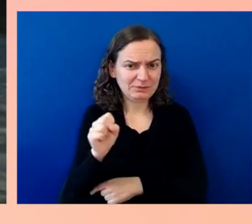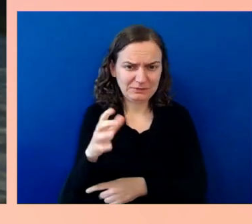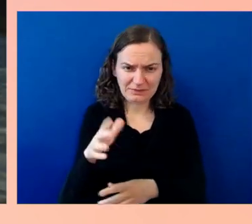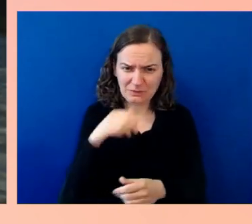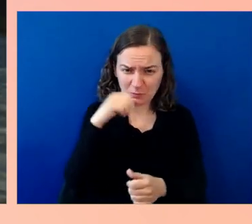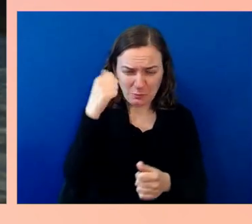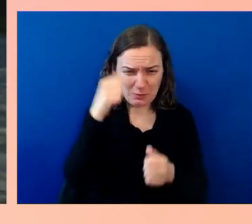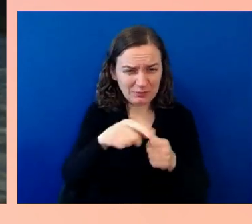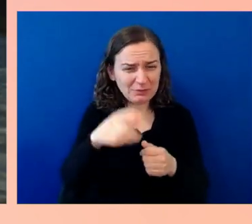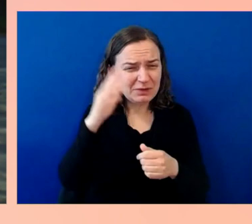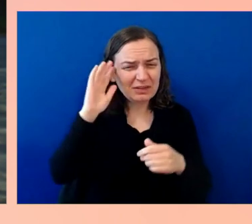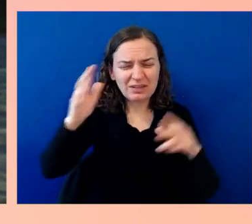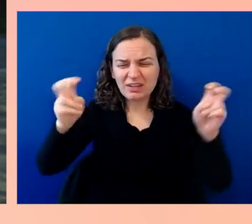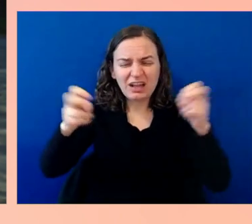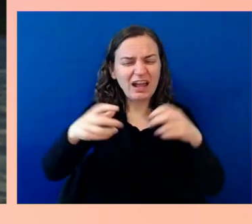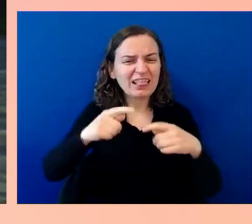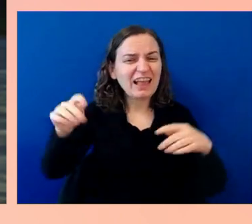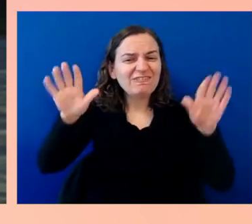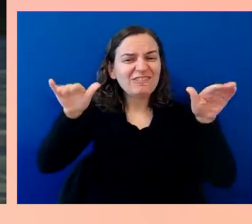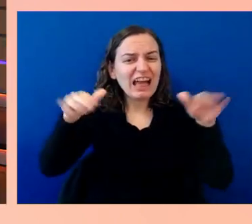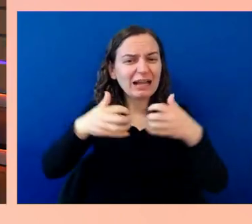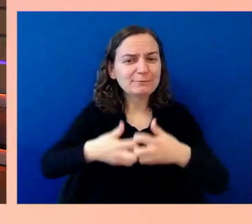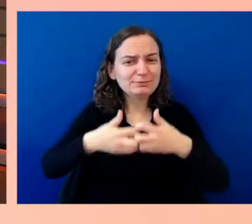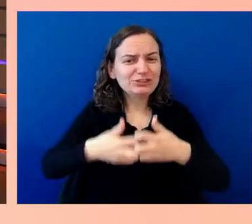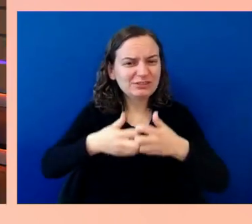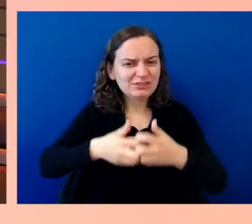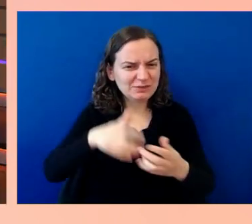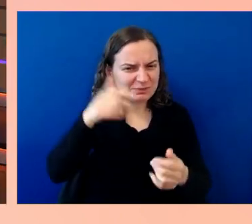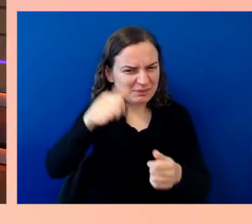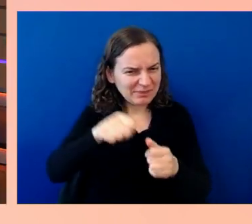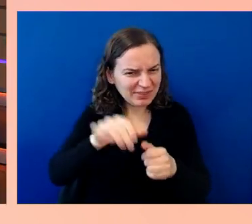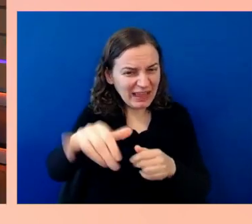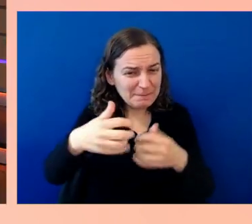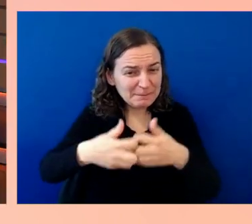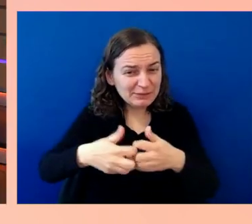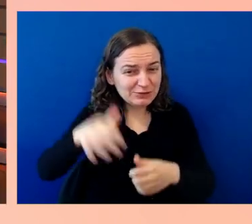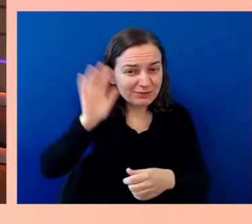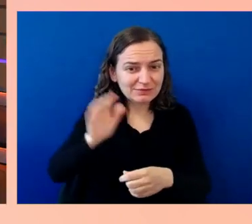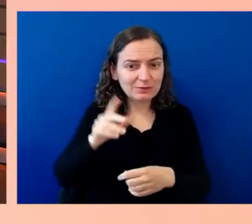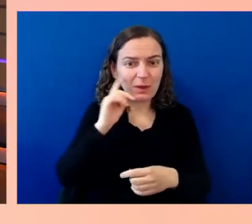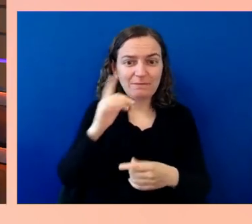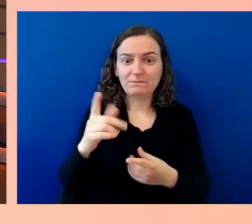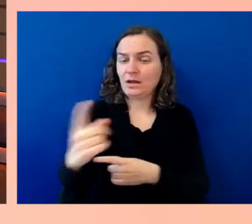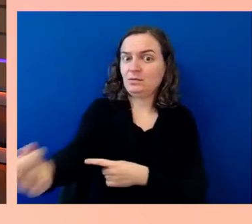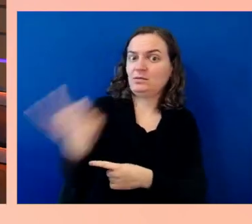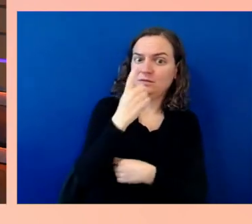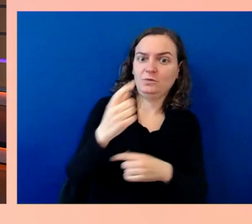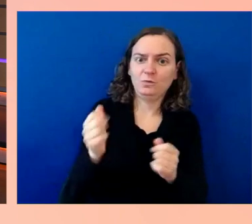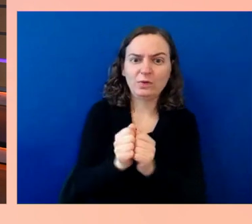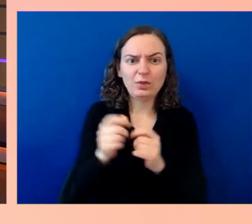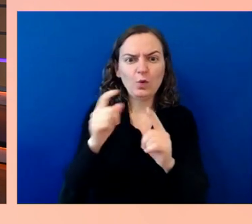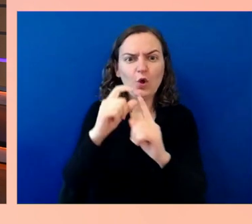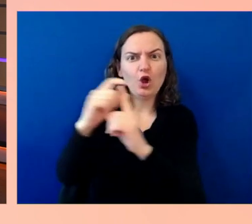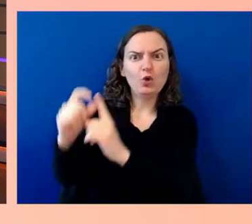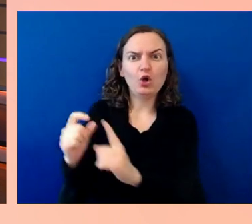The flying machine would come at me with words on them so the flying word machine, people say, "Dona, go ahead and read it in real-time."